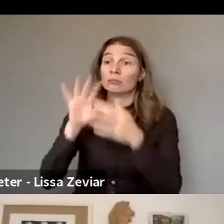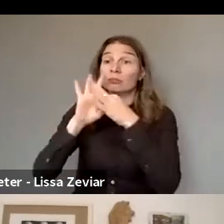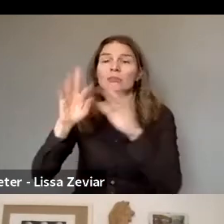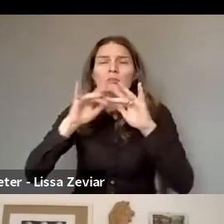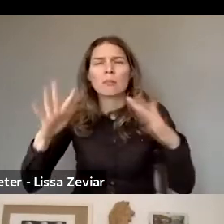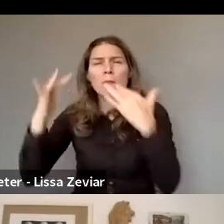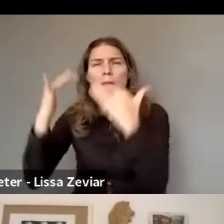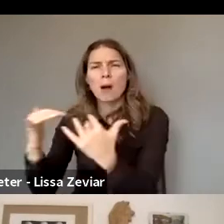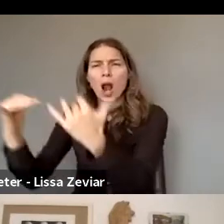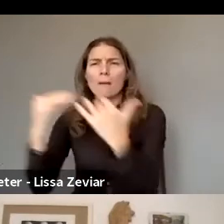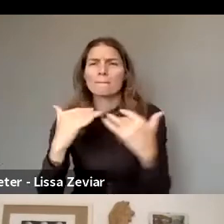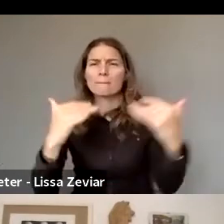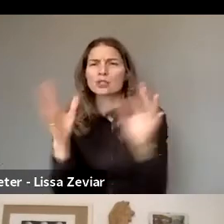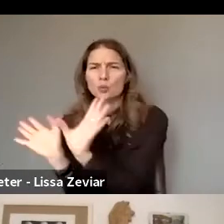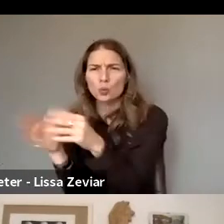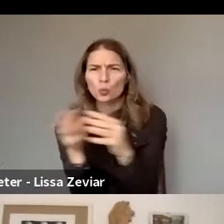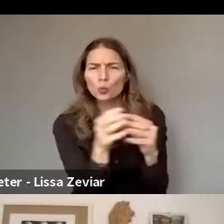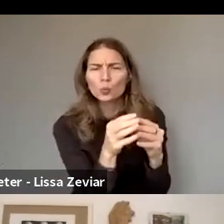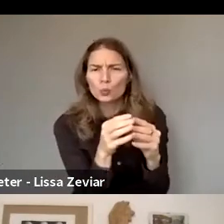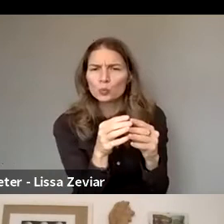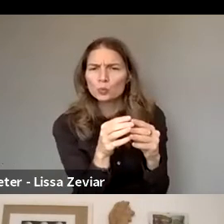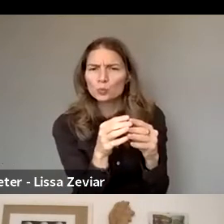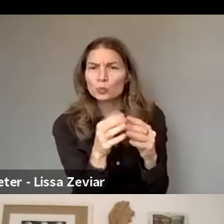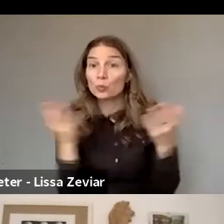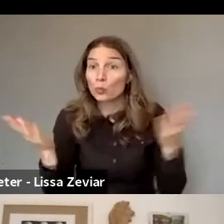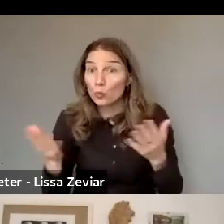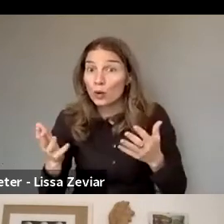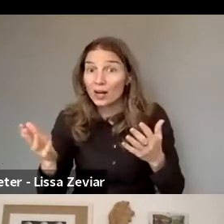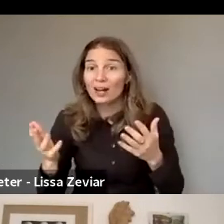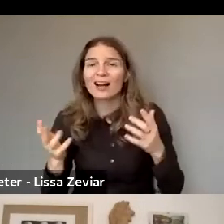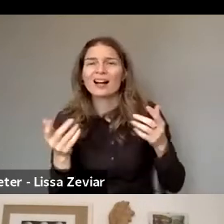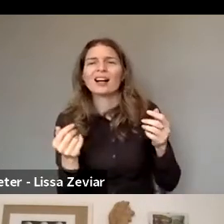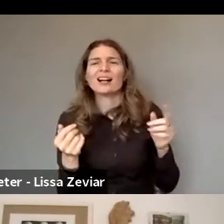to remove the incapacitation system in our country